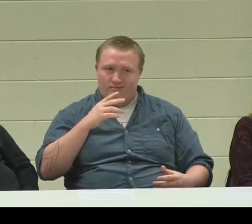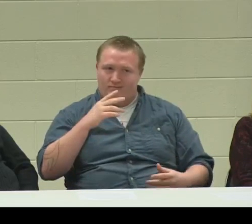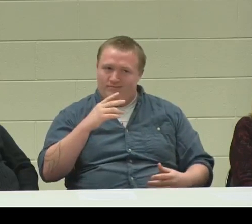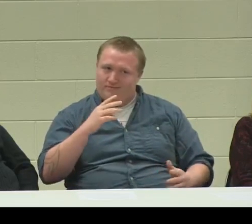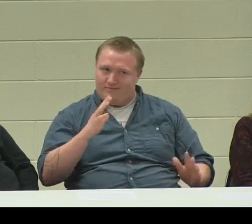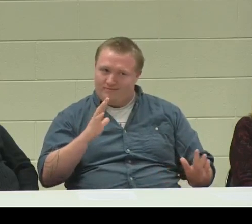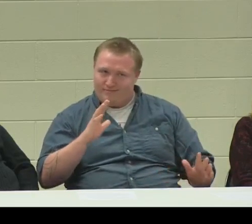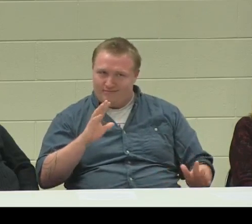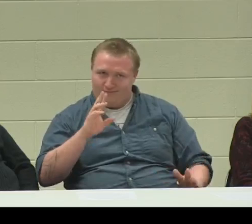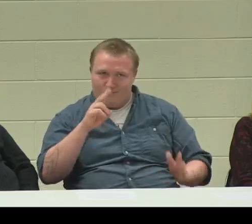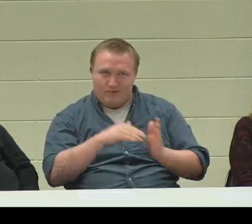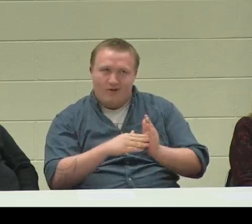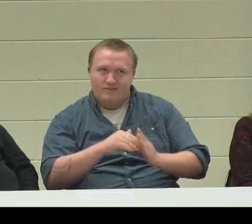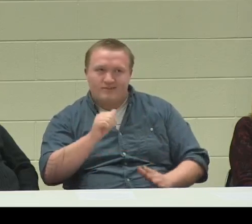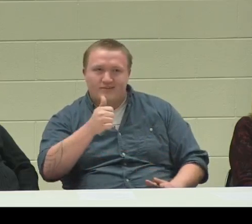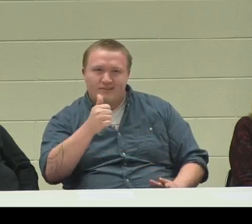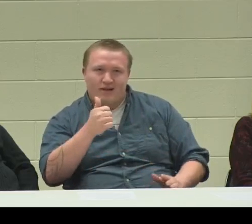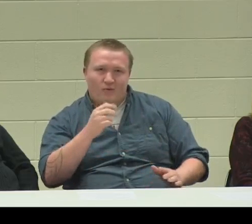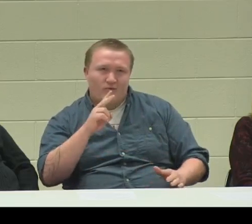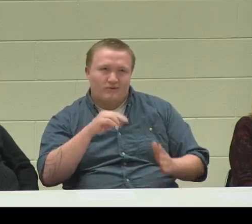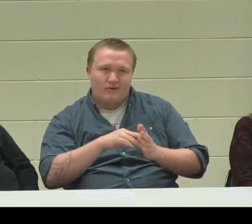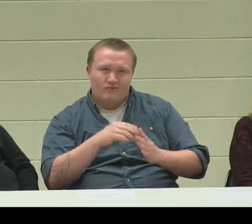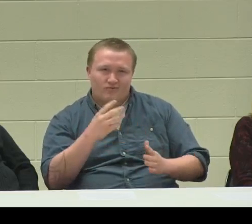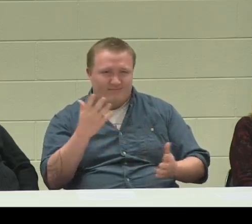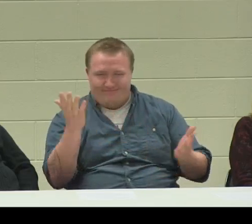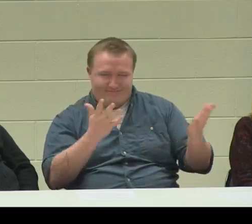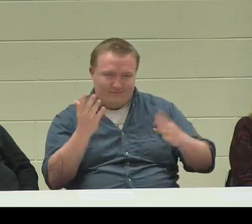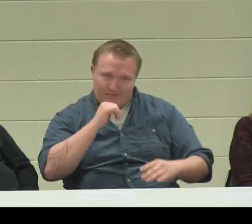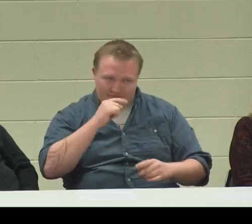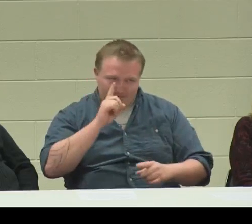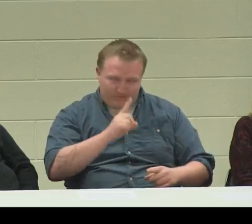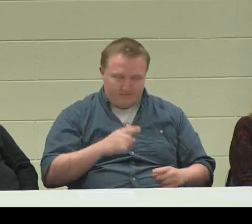Well actually not now, but since 2010, when I graduated.